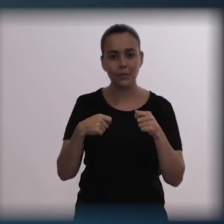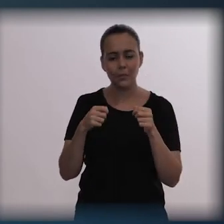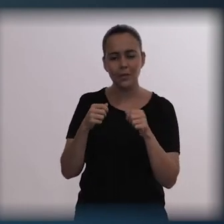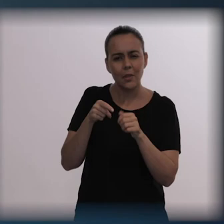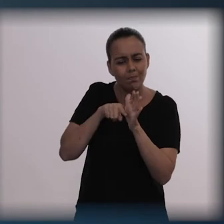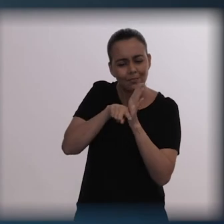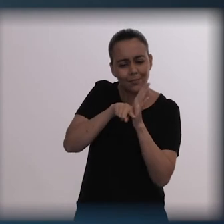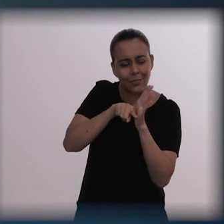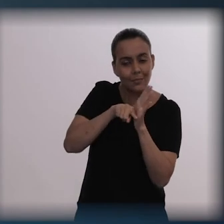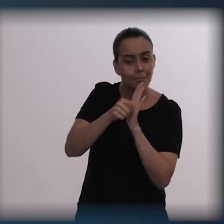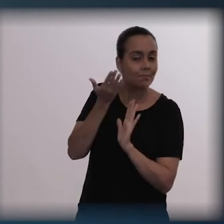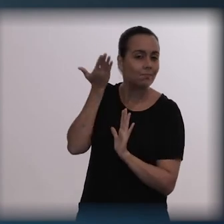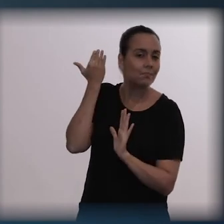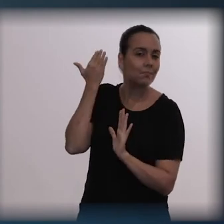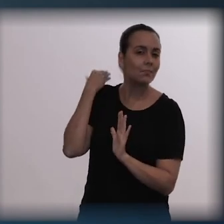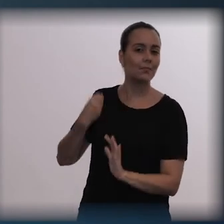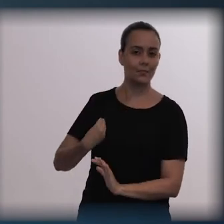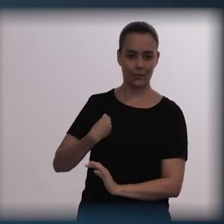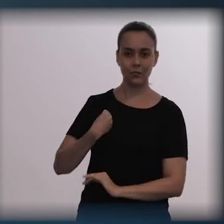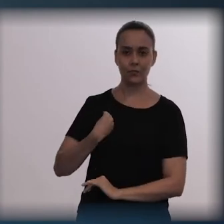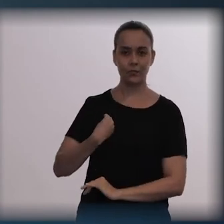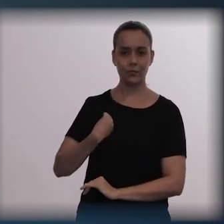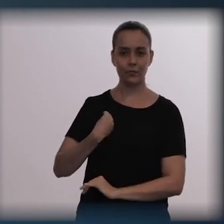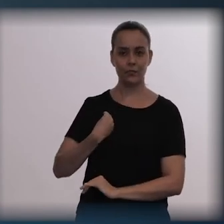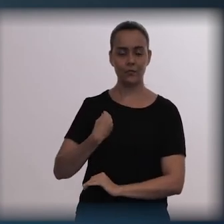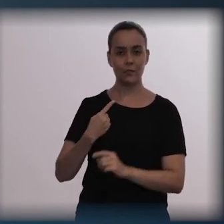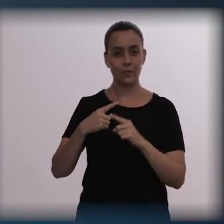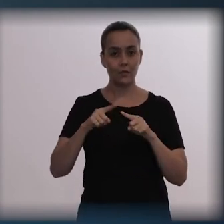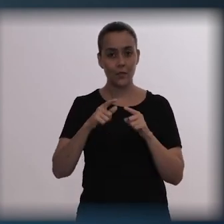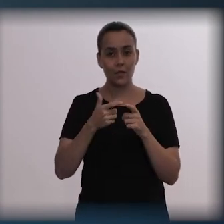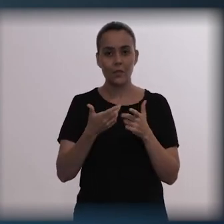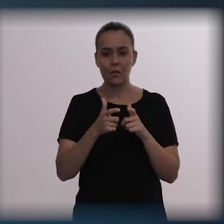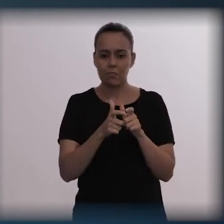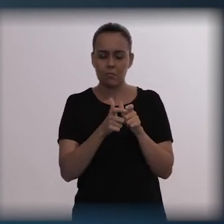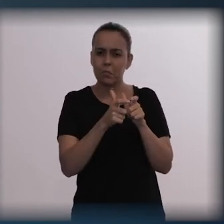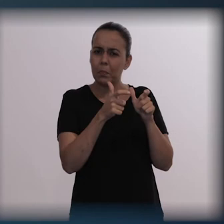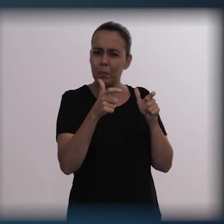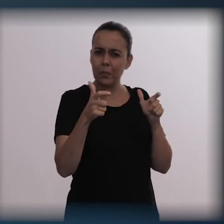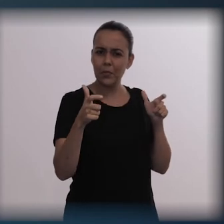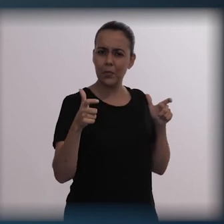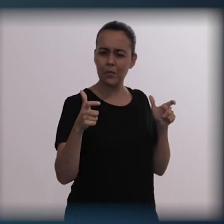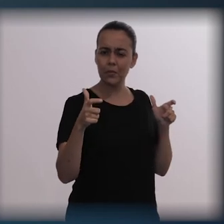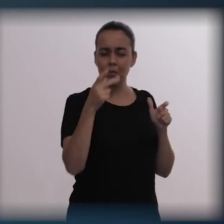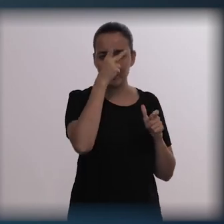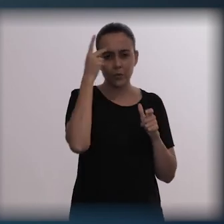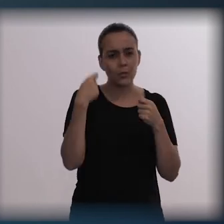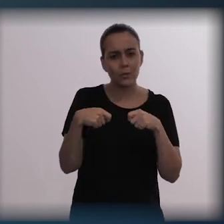and I think this is done in a general way, not only by professionals, but also